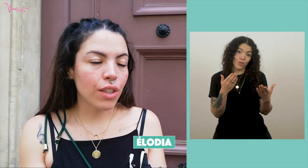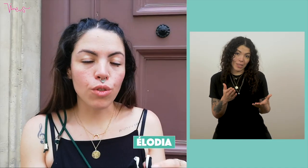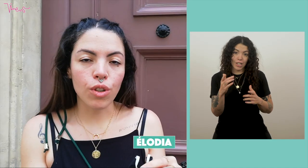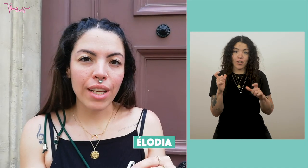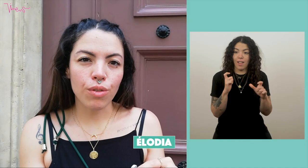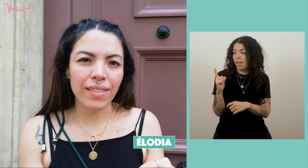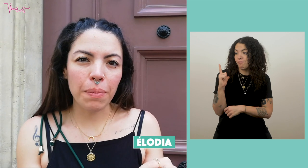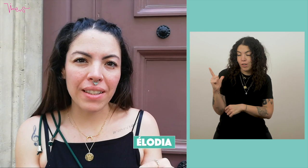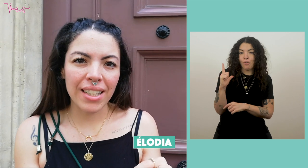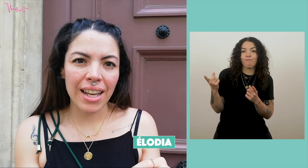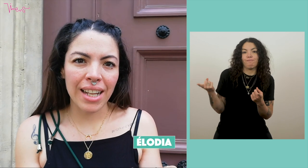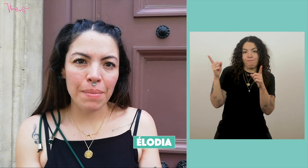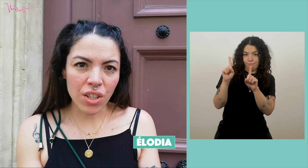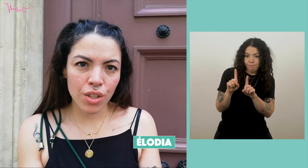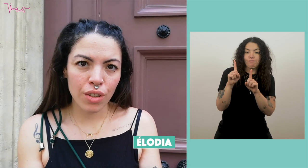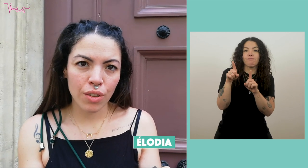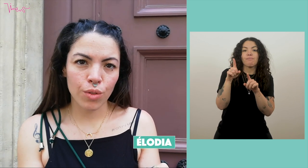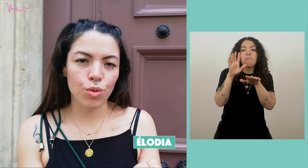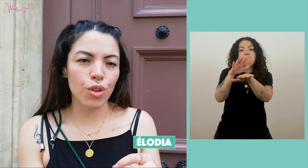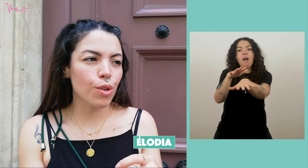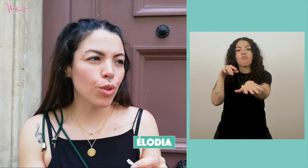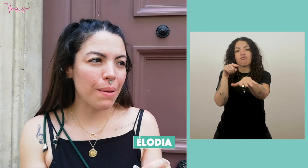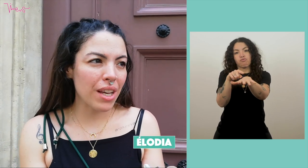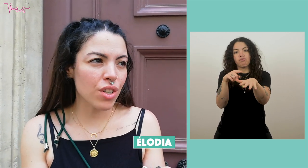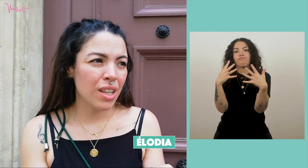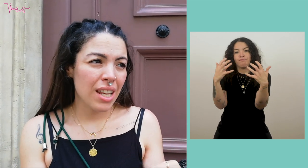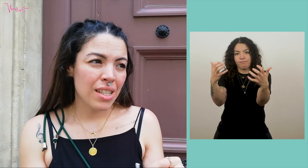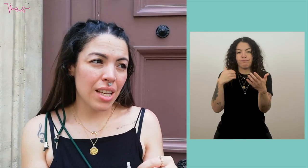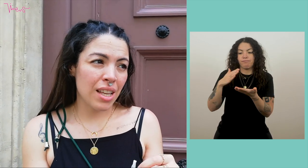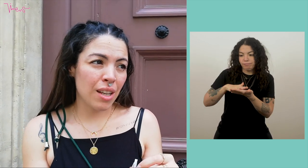With a colleague, we will interpret the walk. On the whole walk.